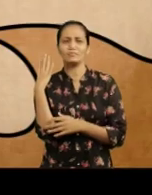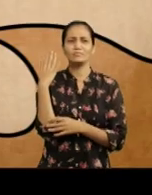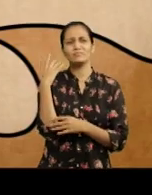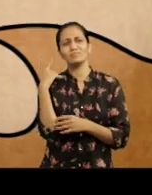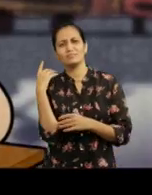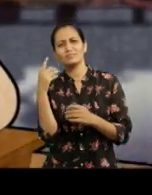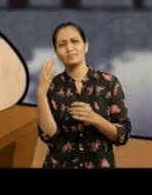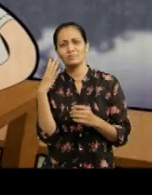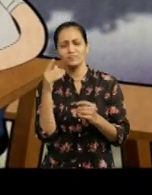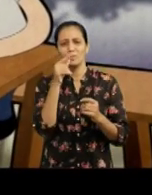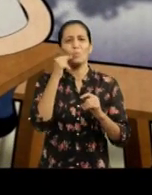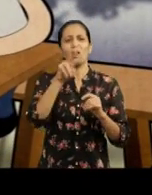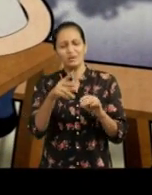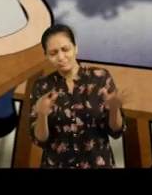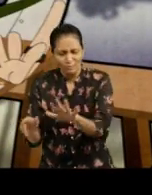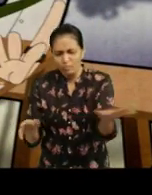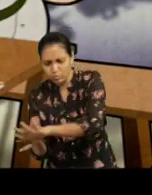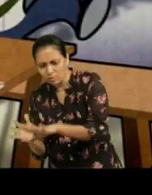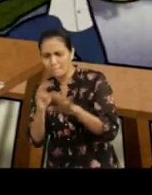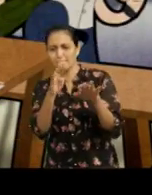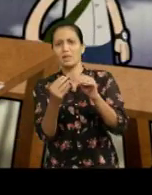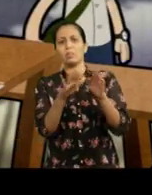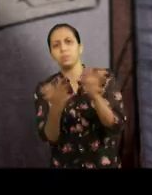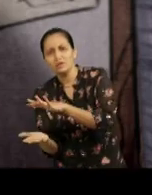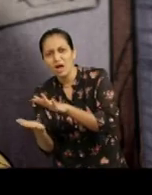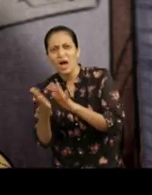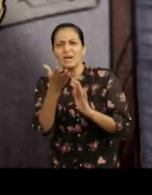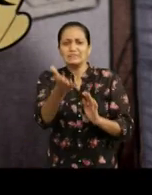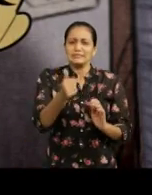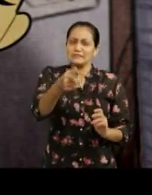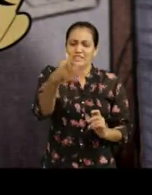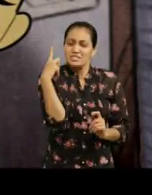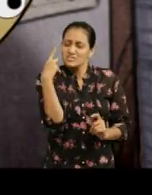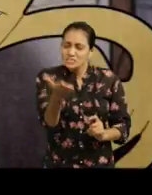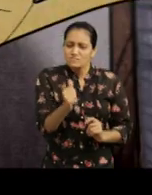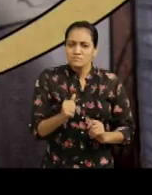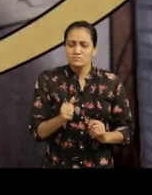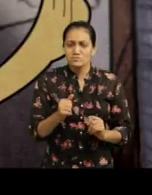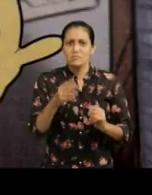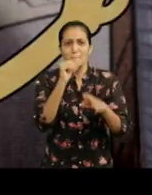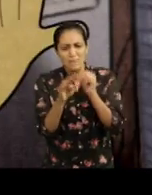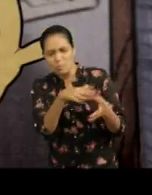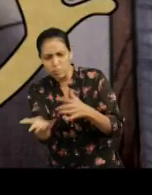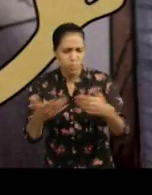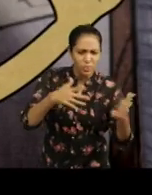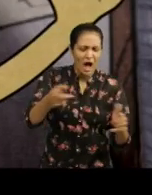(Sound of cars moving) Aaah! (Babu chai stall owner) Hey, what are you doing? You lazy bones, stop spilling milk everywhere,